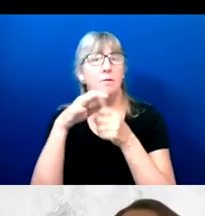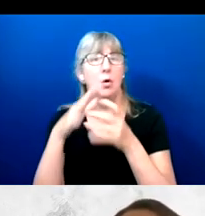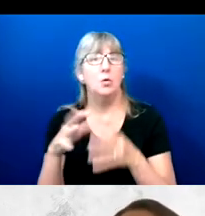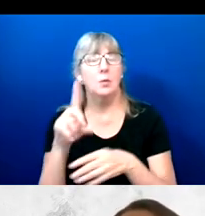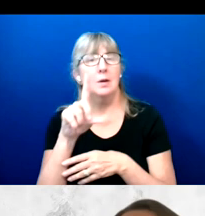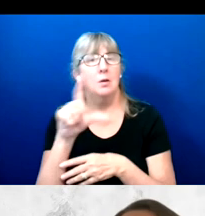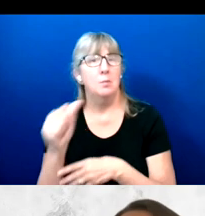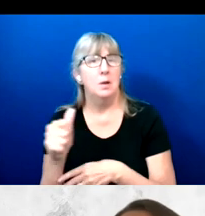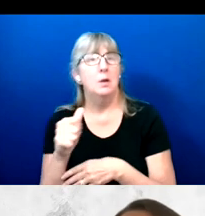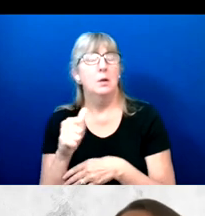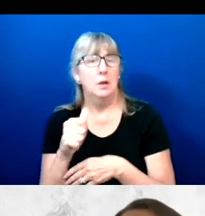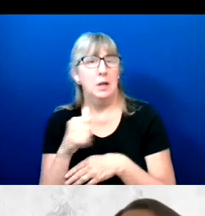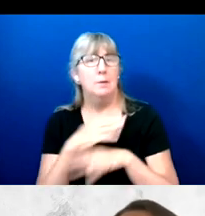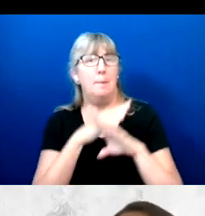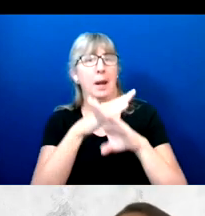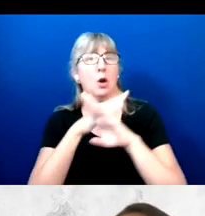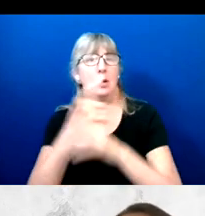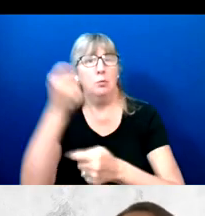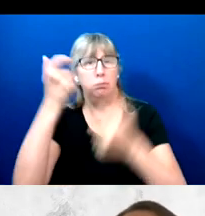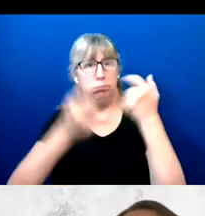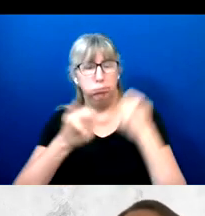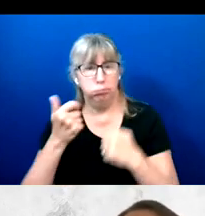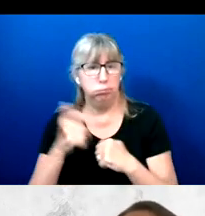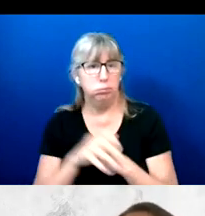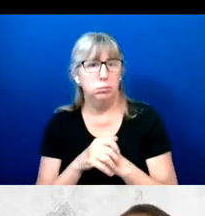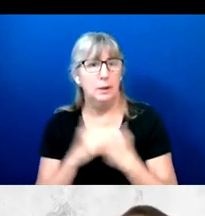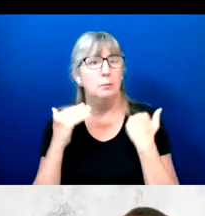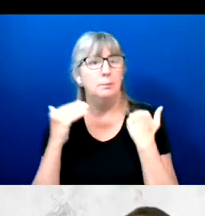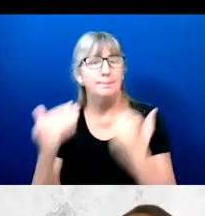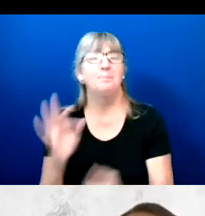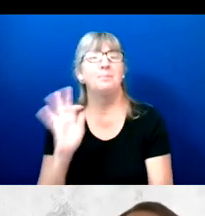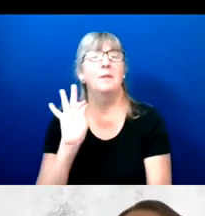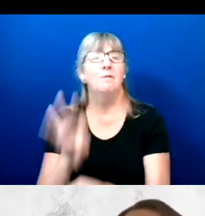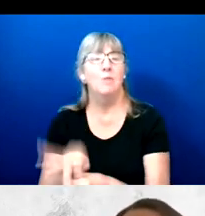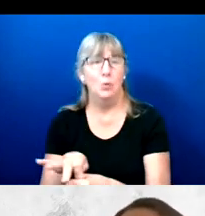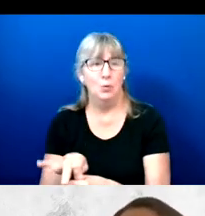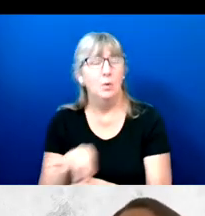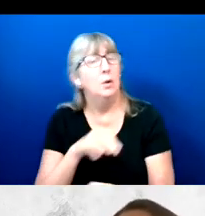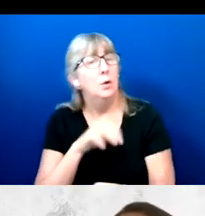we've discussed today and cast their ballots. Who did they vote for?